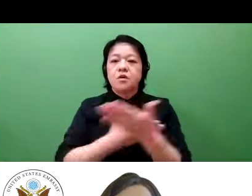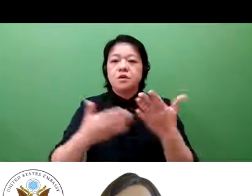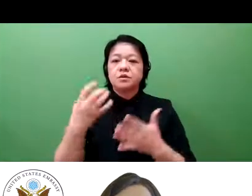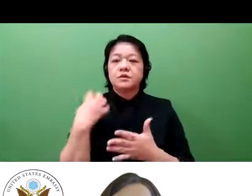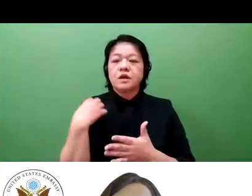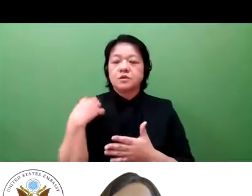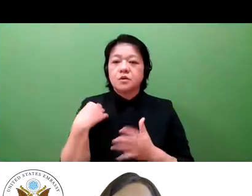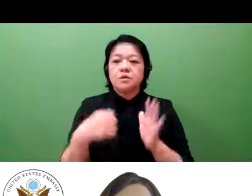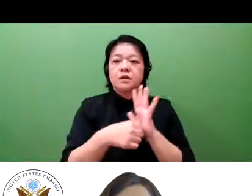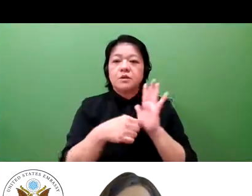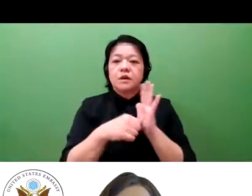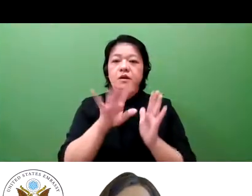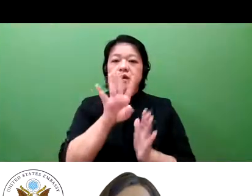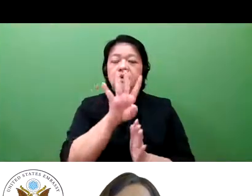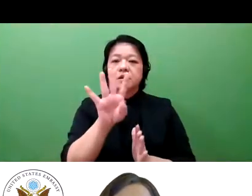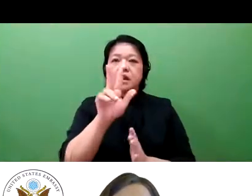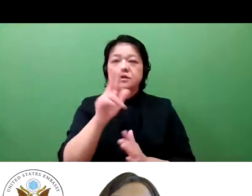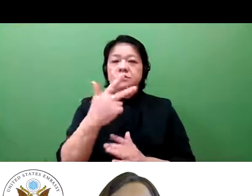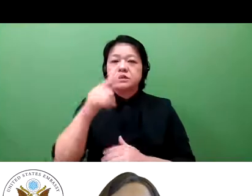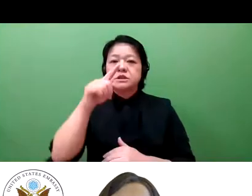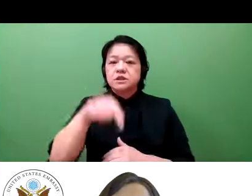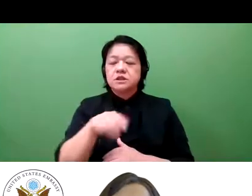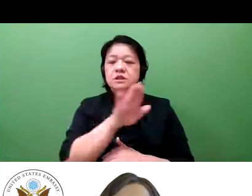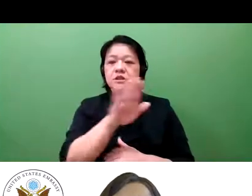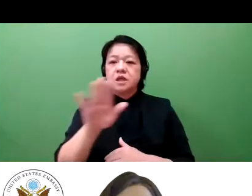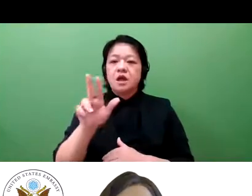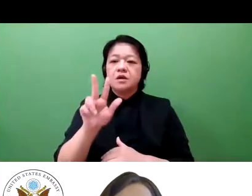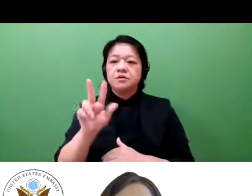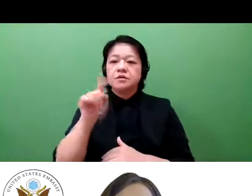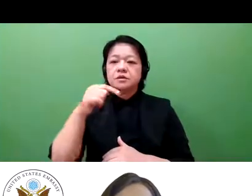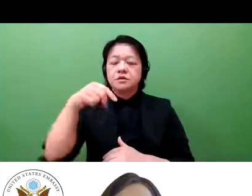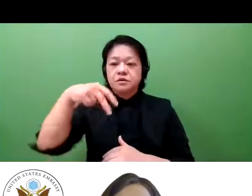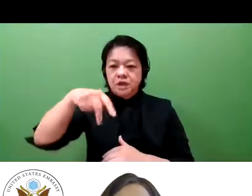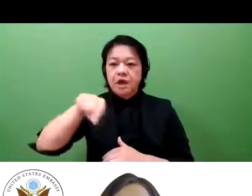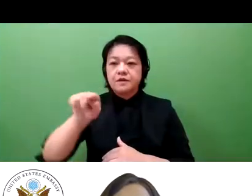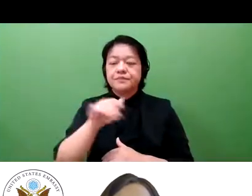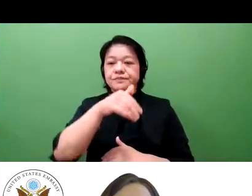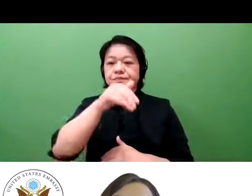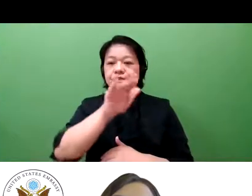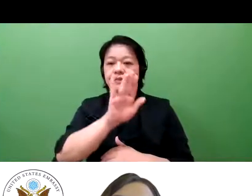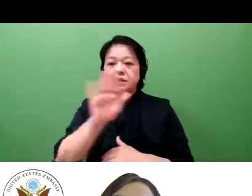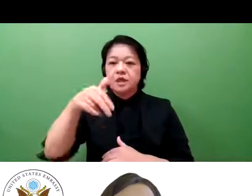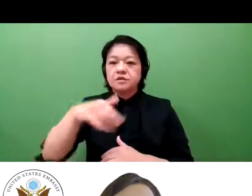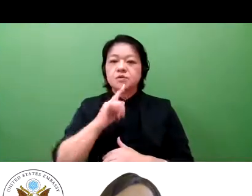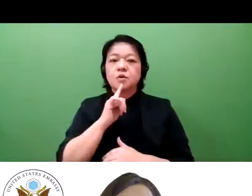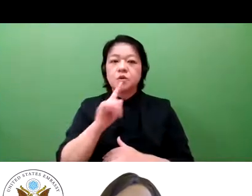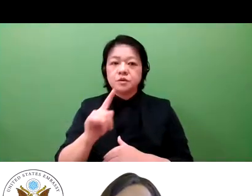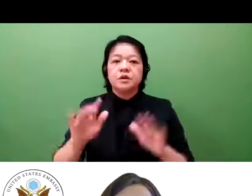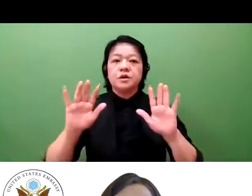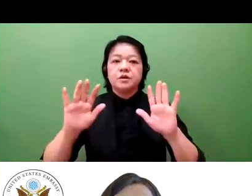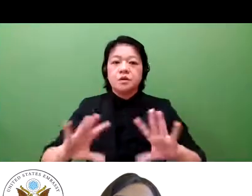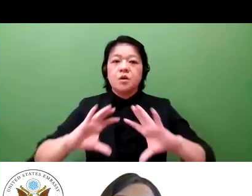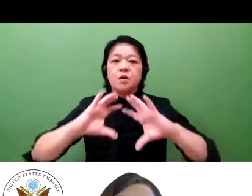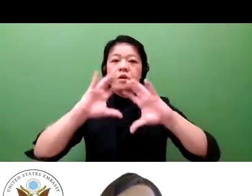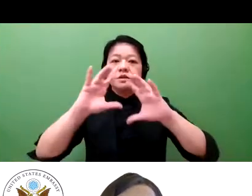to our virtual celebration of World Intellectual Property Day around the theme of "From patent